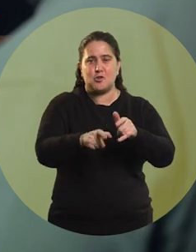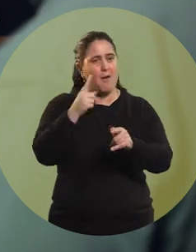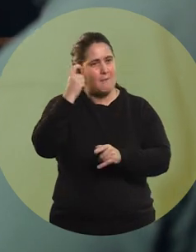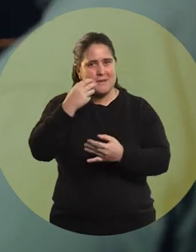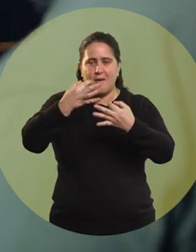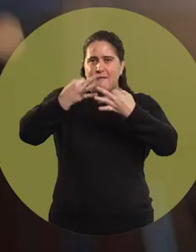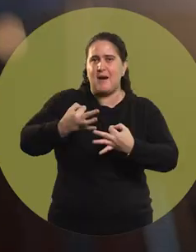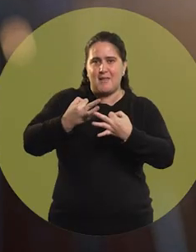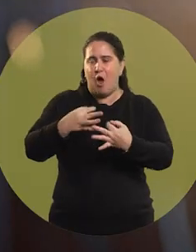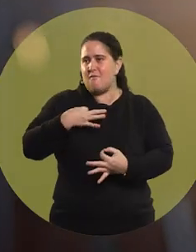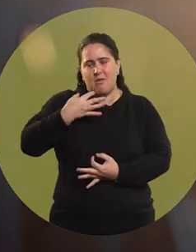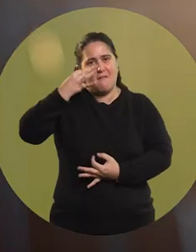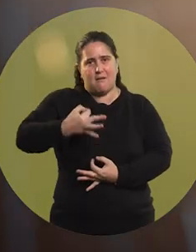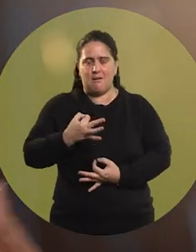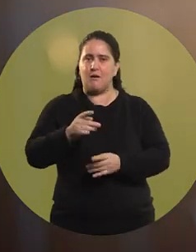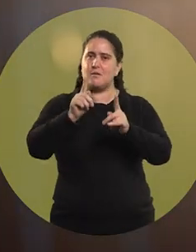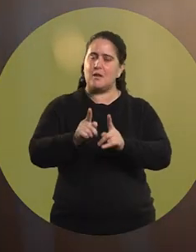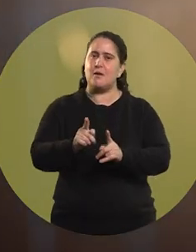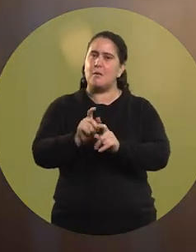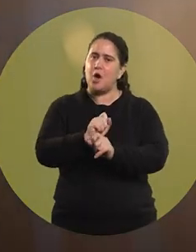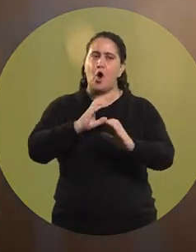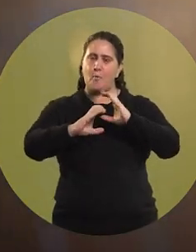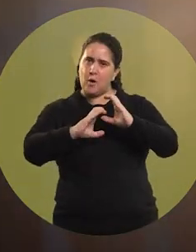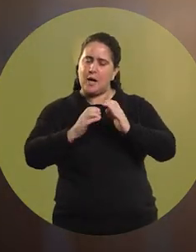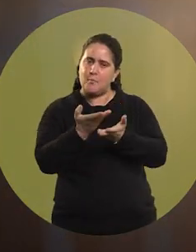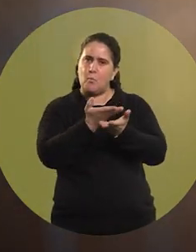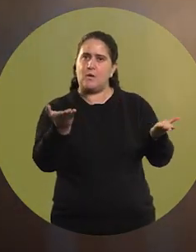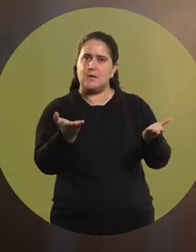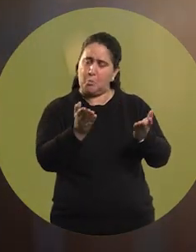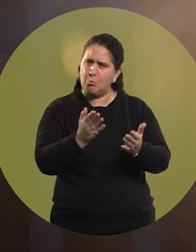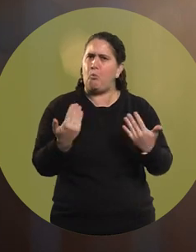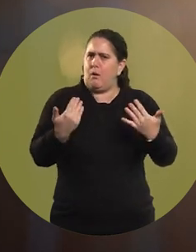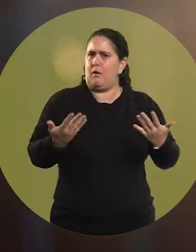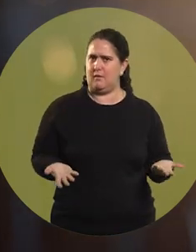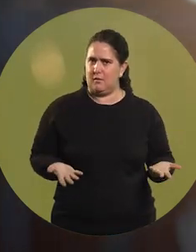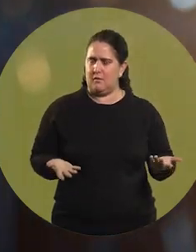and real experiences, and to be able to communicate that everything is possible.